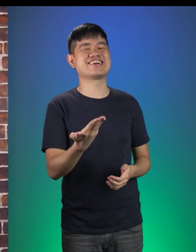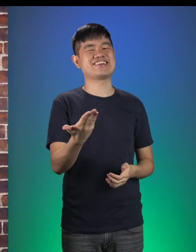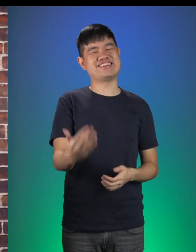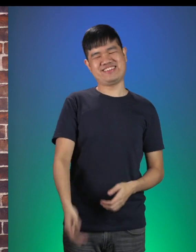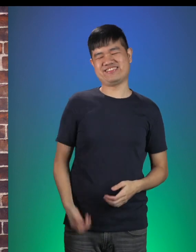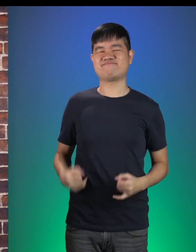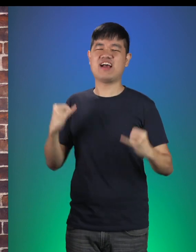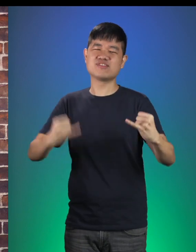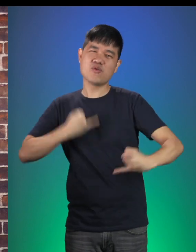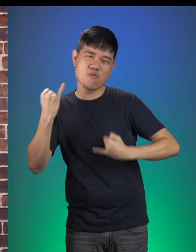Mmm... What else?